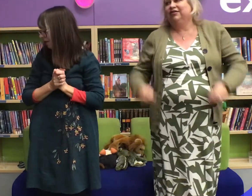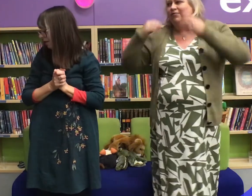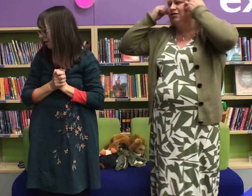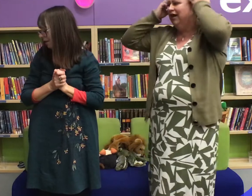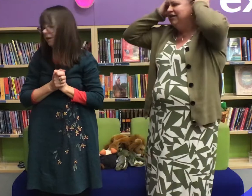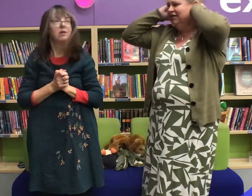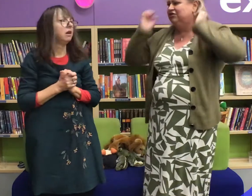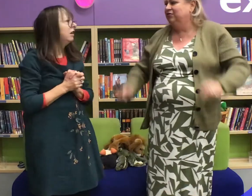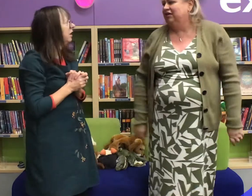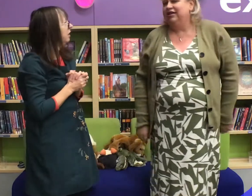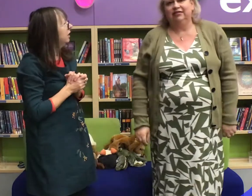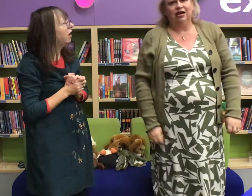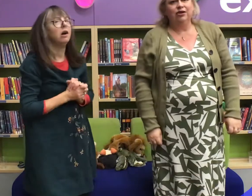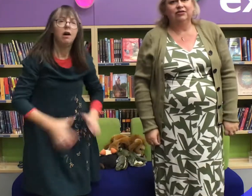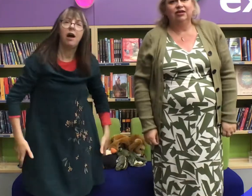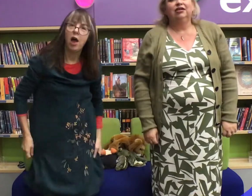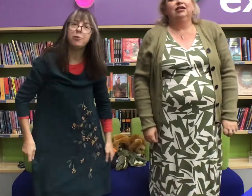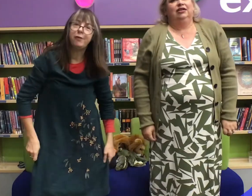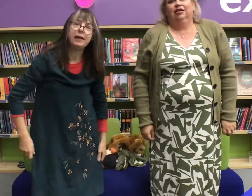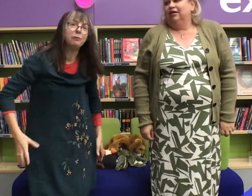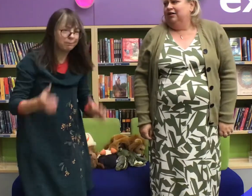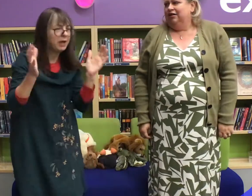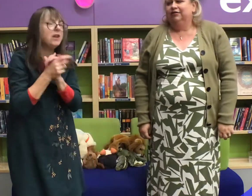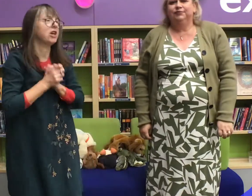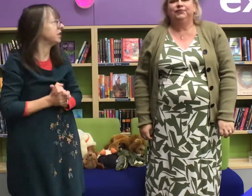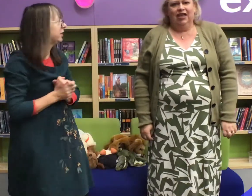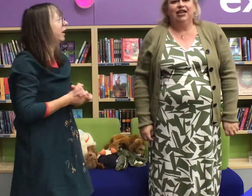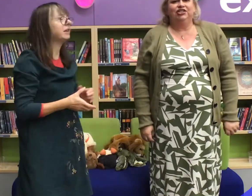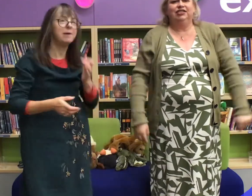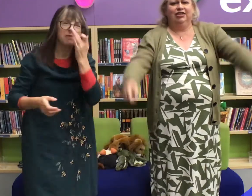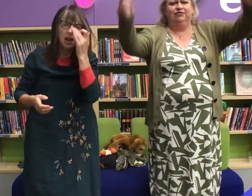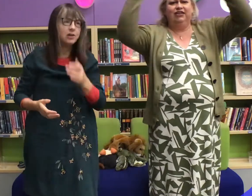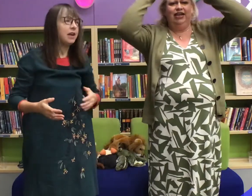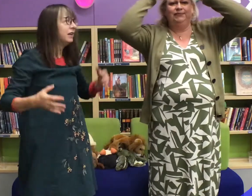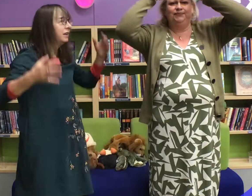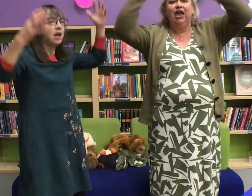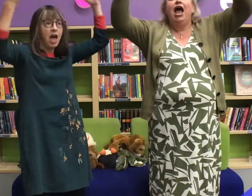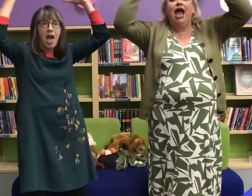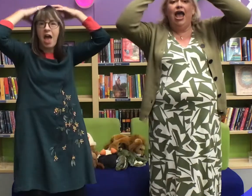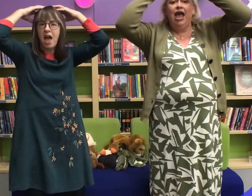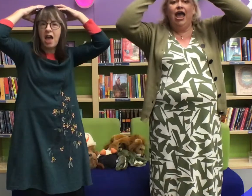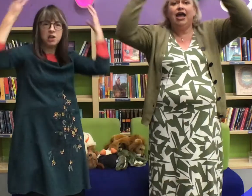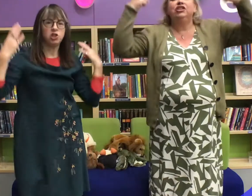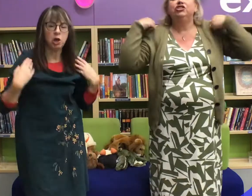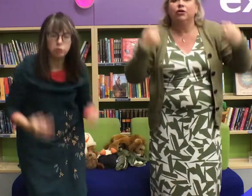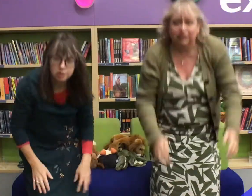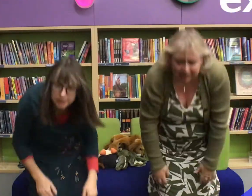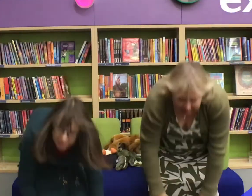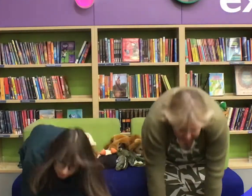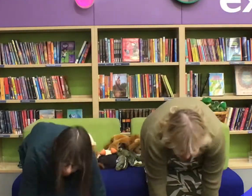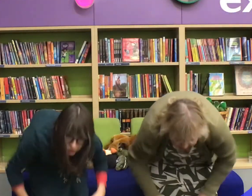Heads, shoulders, knees and toes knees and toes, head shoulders knees and toes